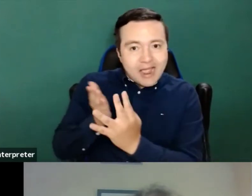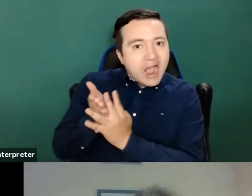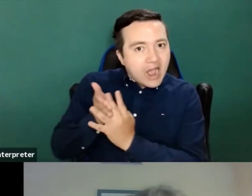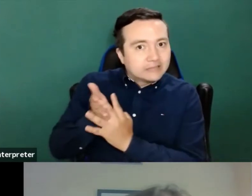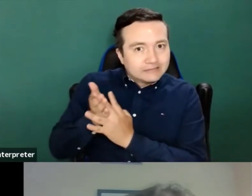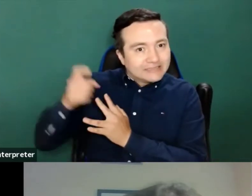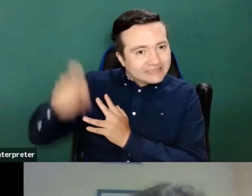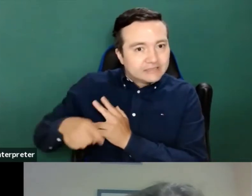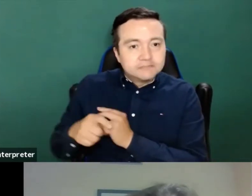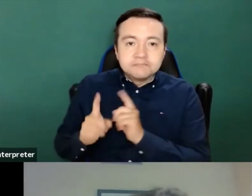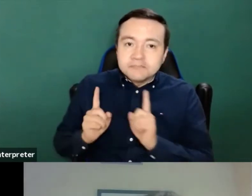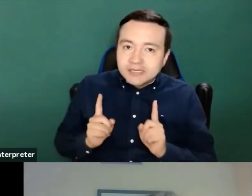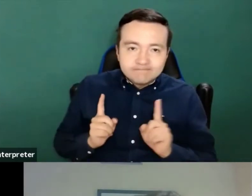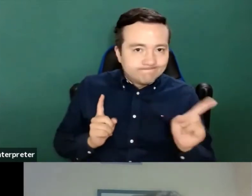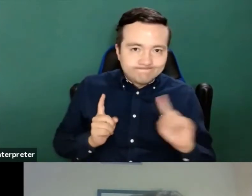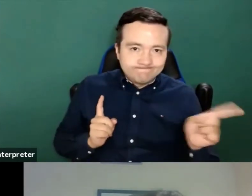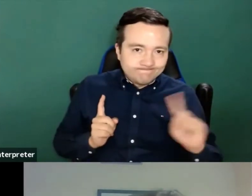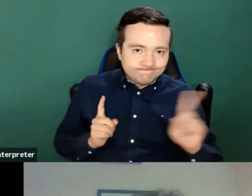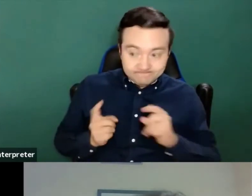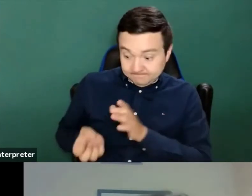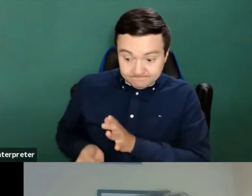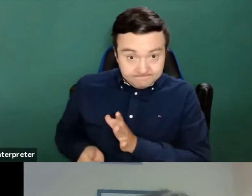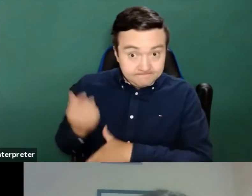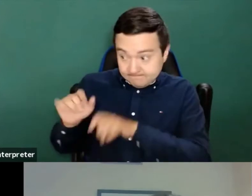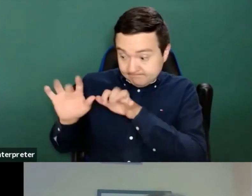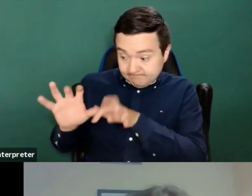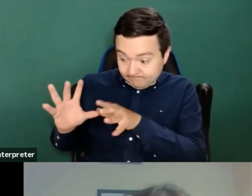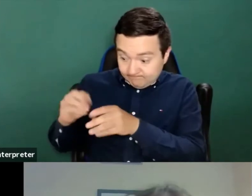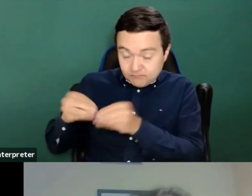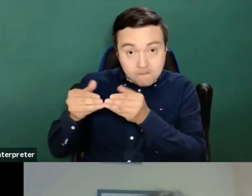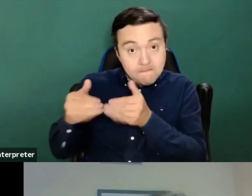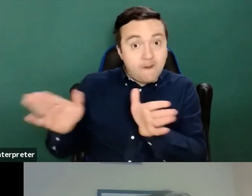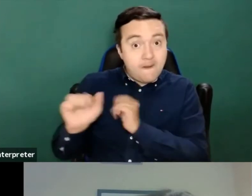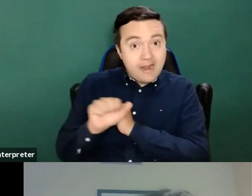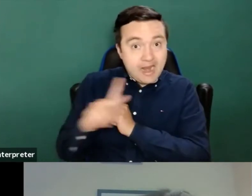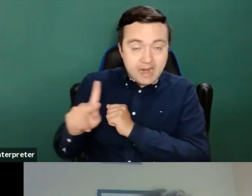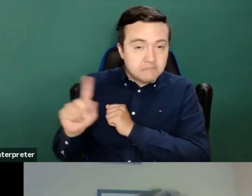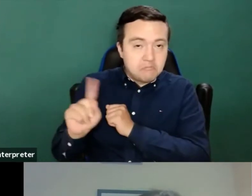But it was not, as I was saying, it was created in September 2020.